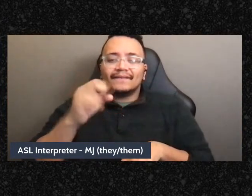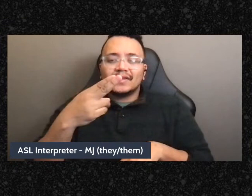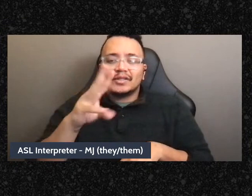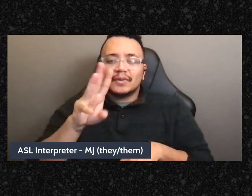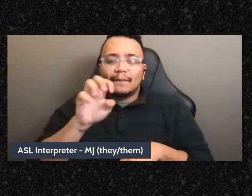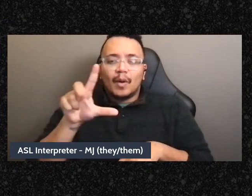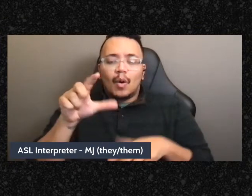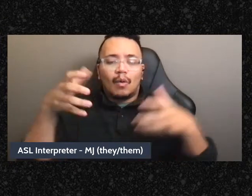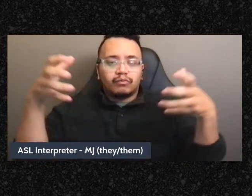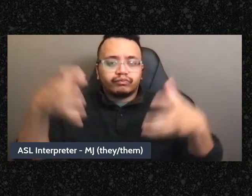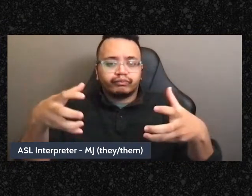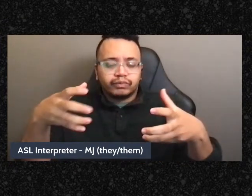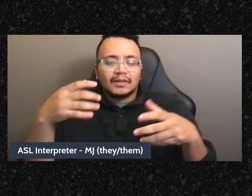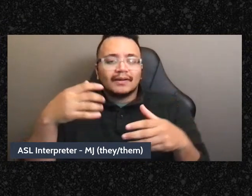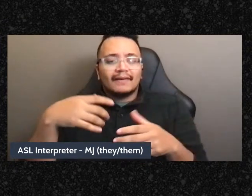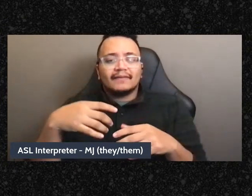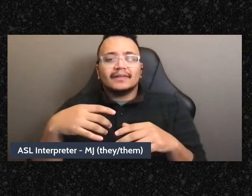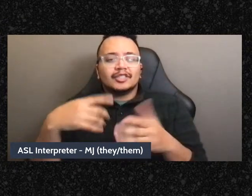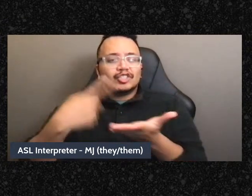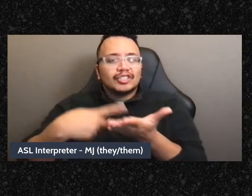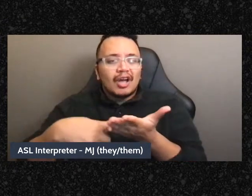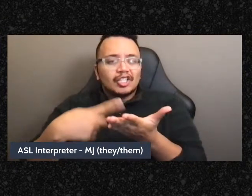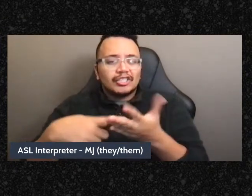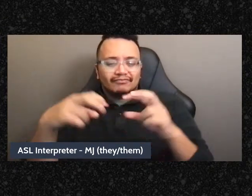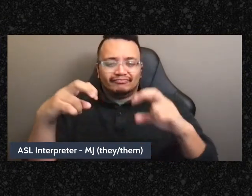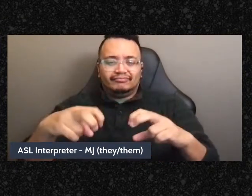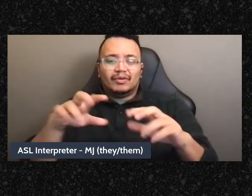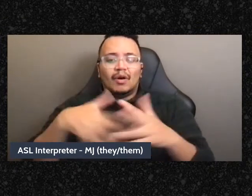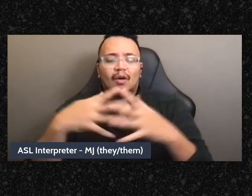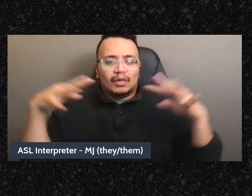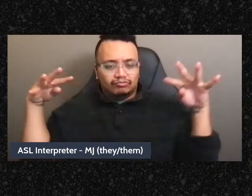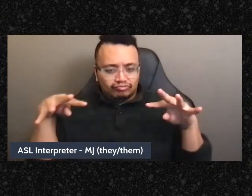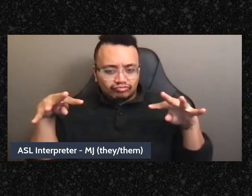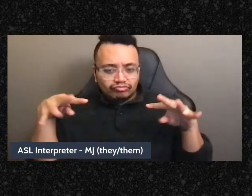power dynamic. Like white people are lining up around this, or women are lining up around this,